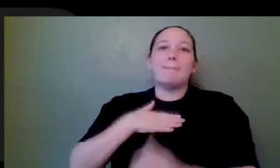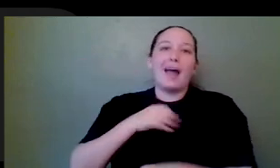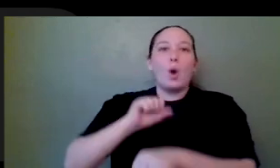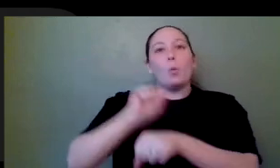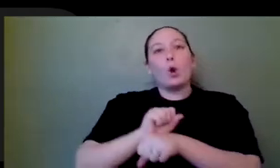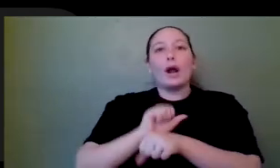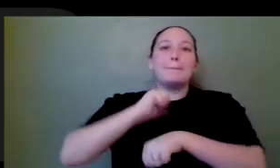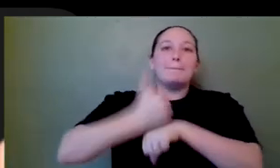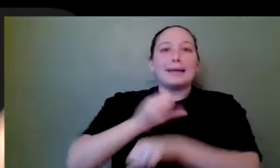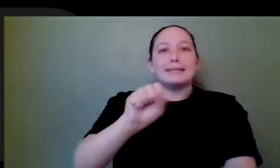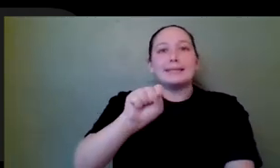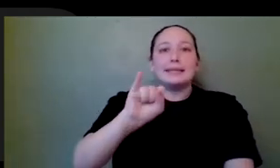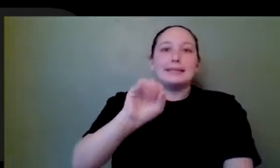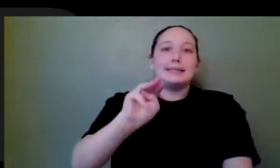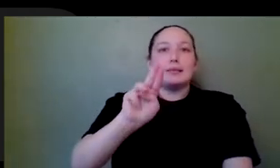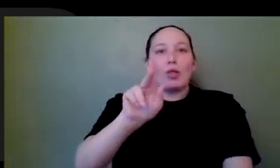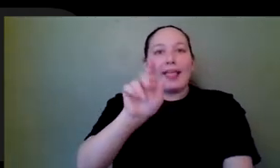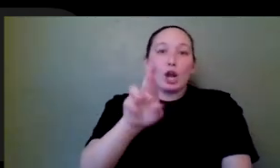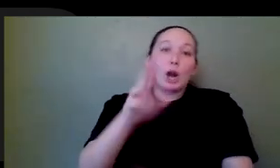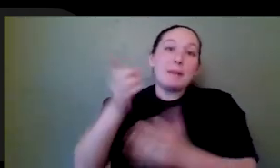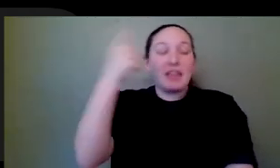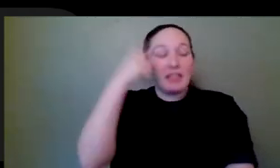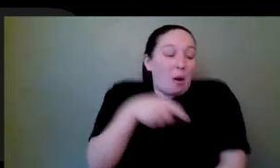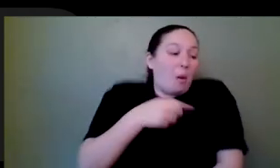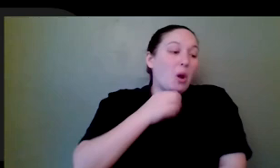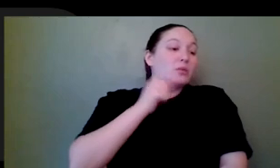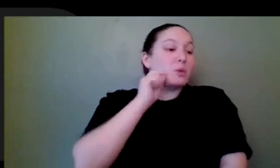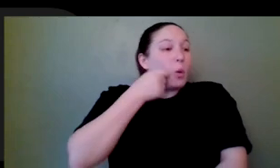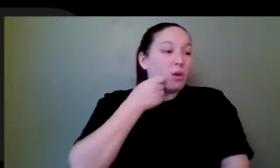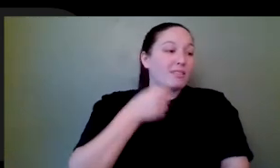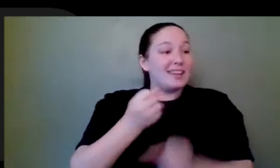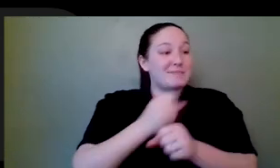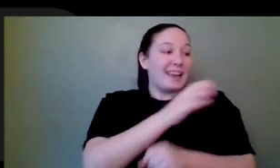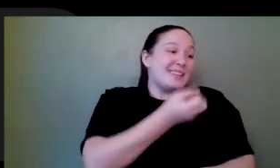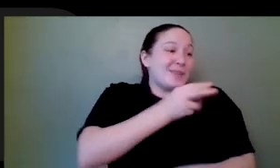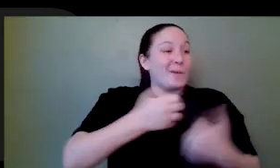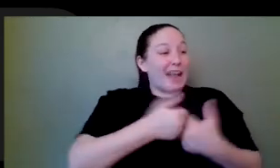games. They may get a kick out of it. They may think it's cool or like, wow, this guy made his own game. That's great. But I personally would